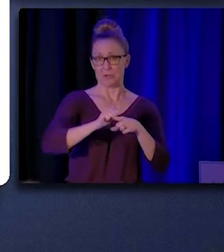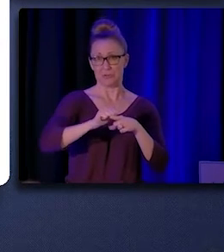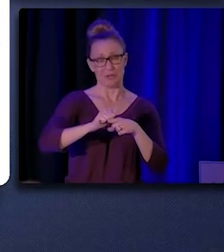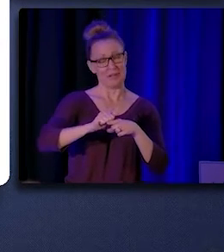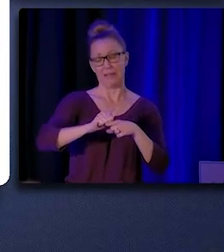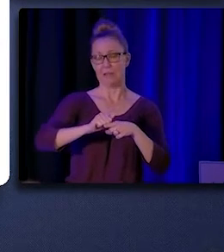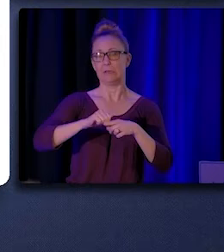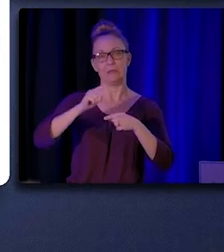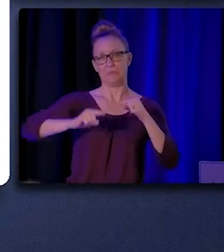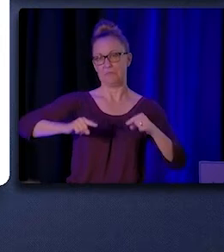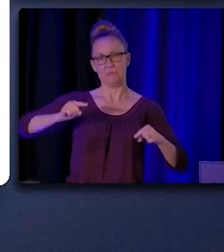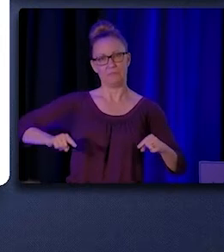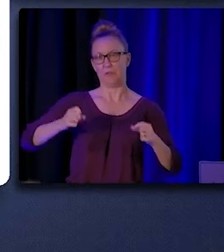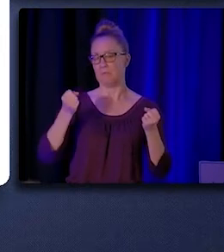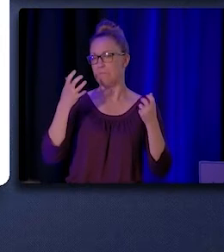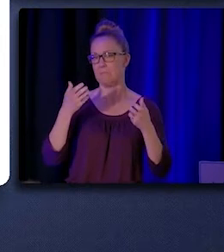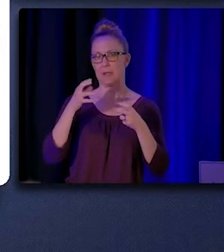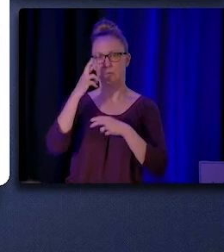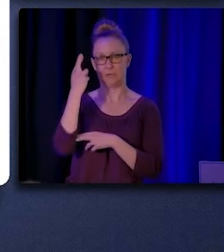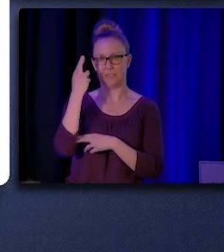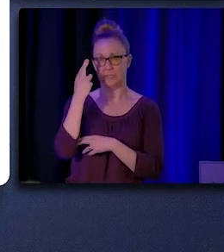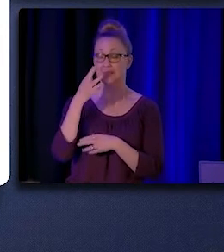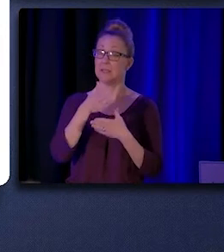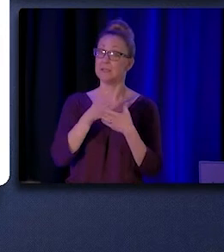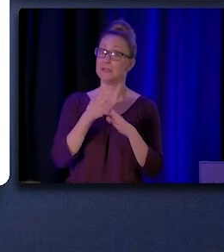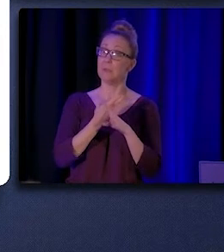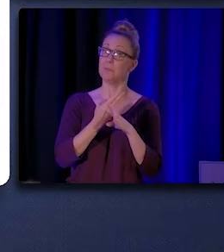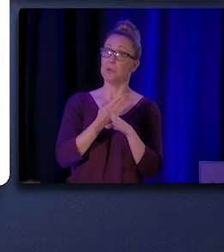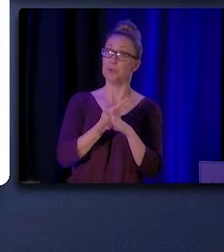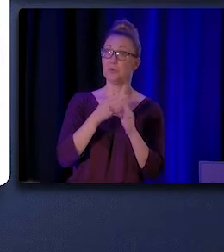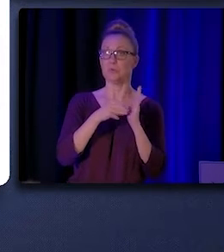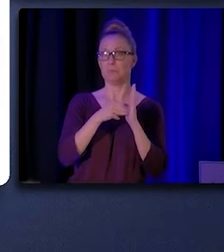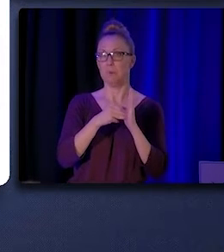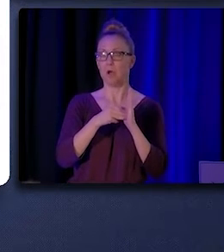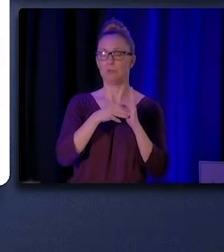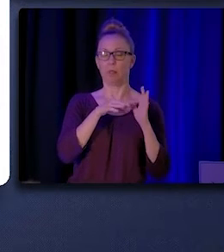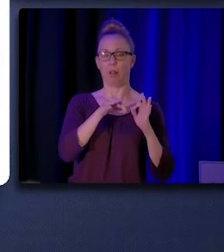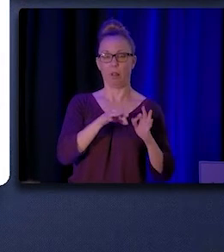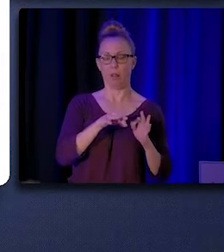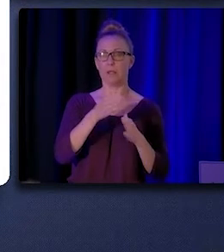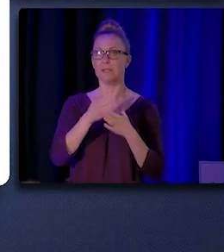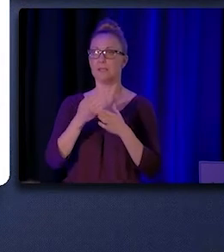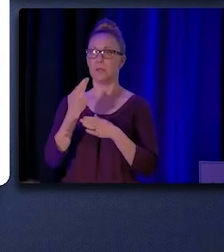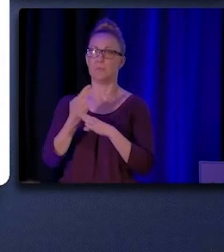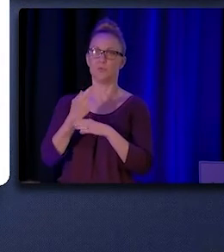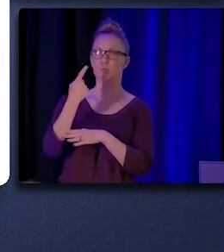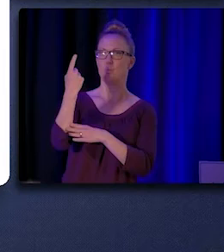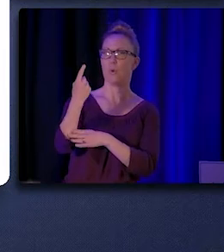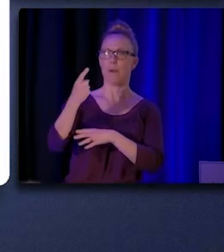Some organizations incorporated module style trainings, while others had one large overarching training.